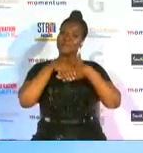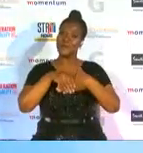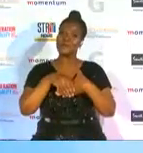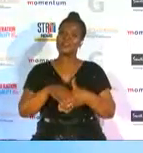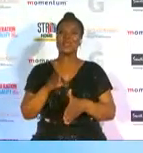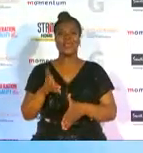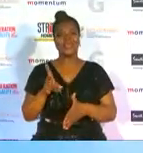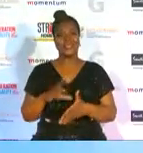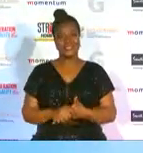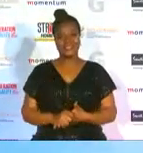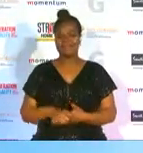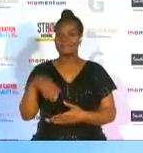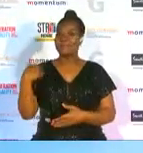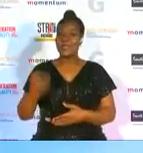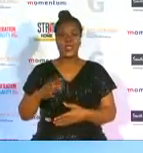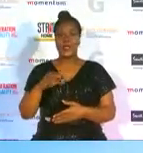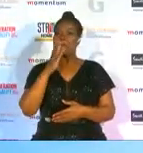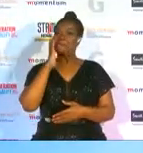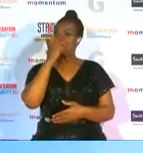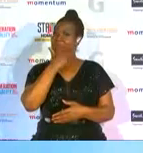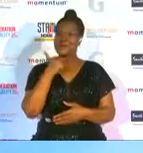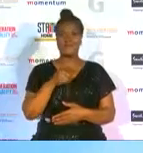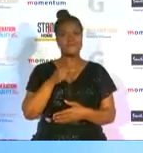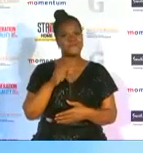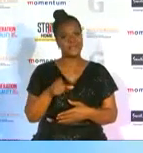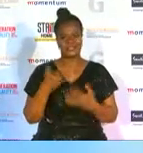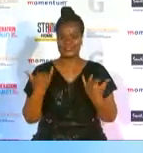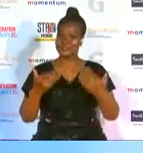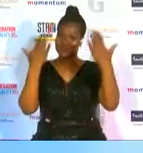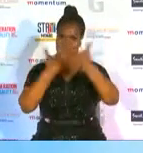how beautiful does the abuela look tonight